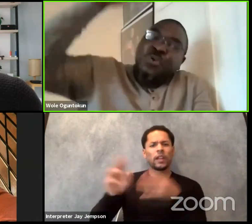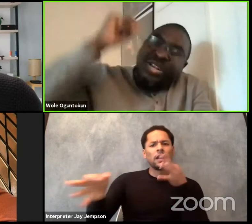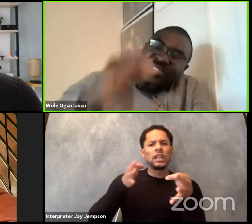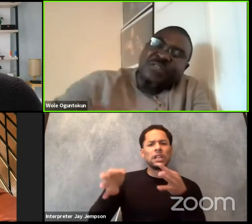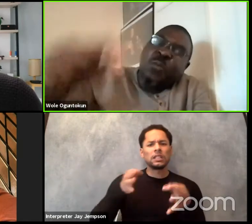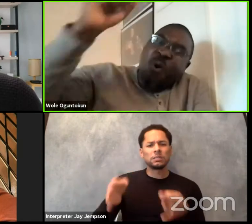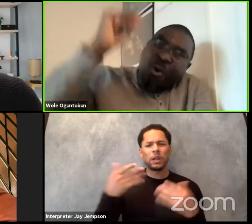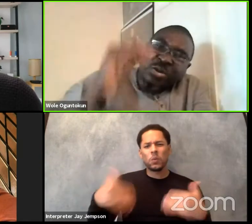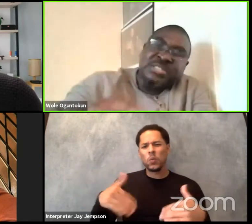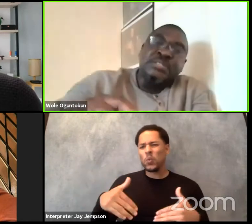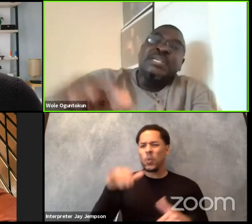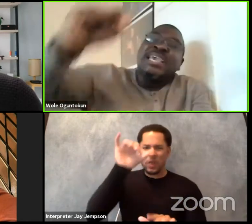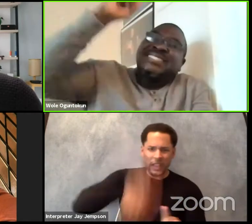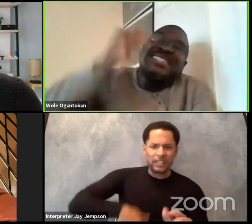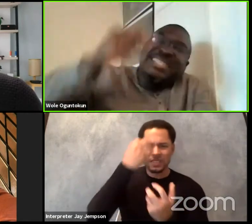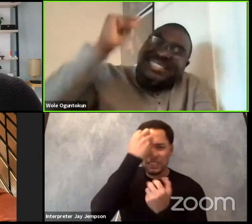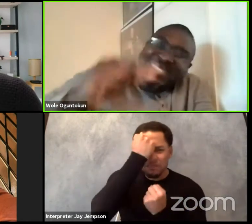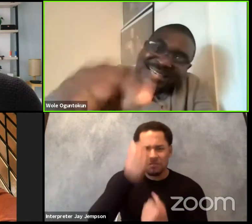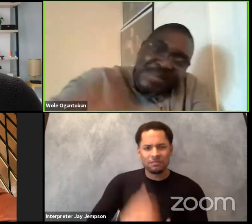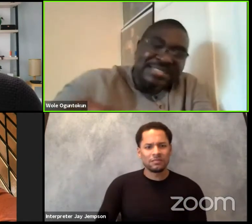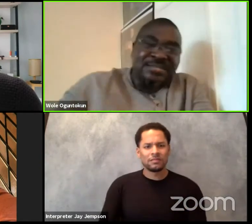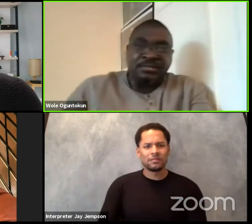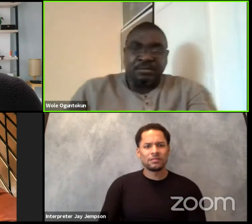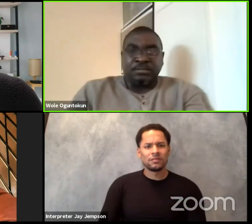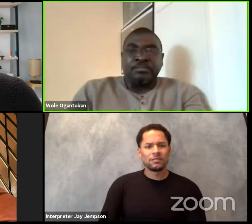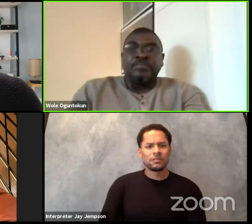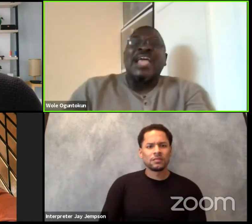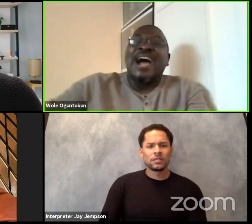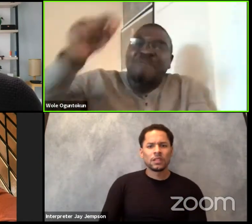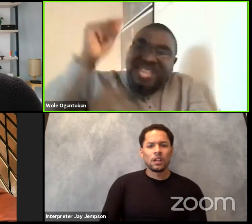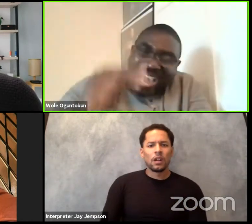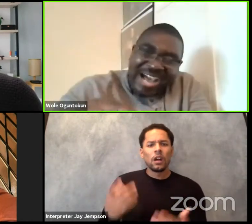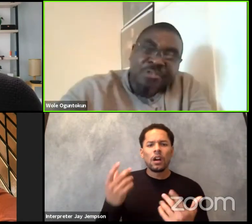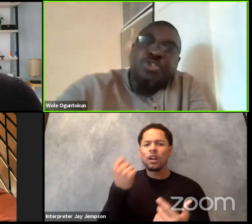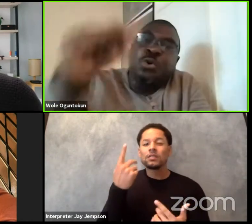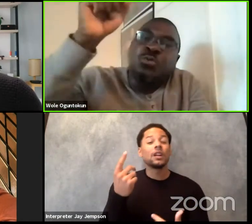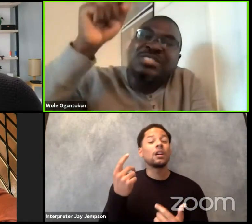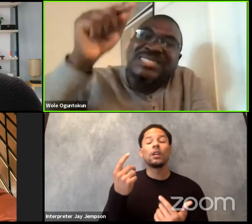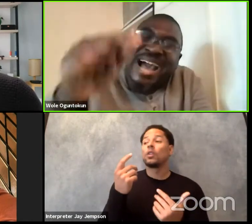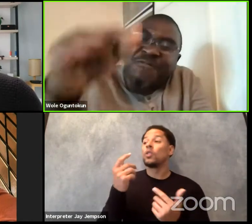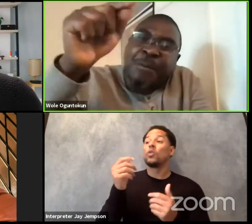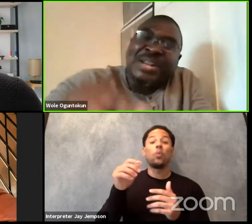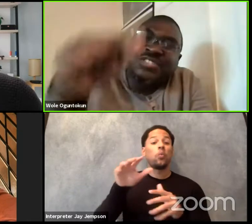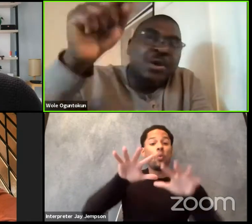The rest of the world is legitimate, Africa should have a place,